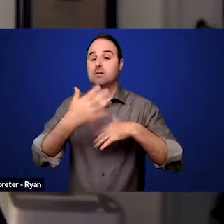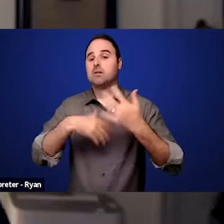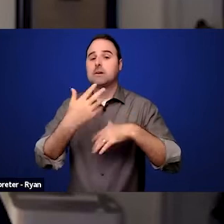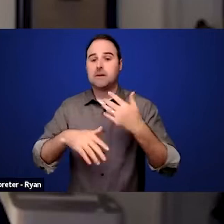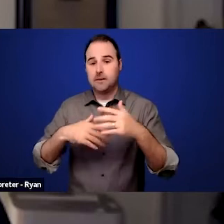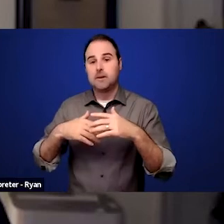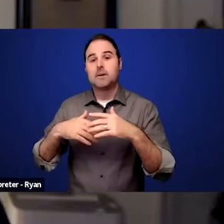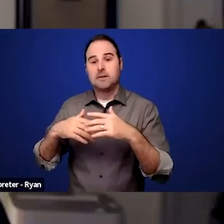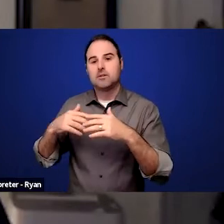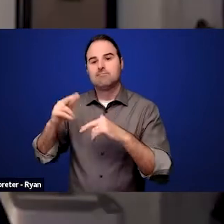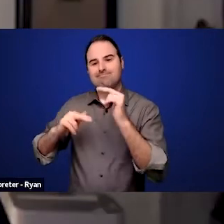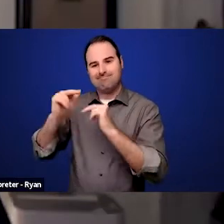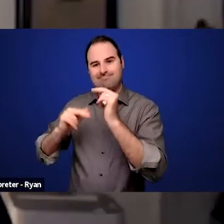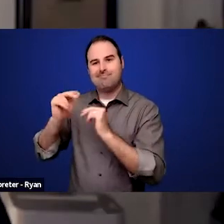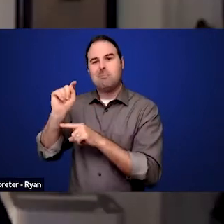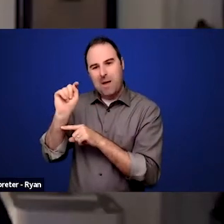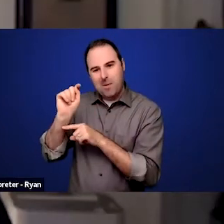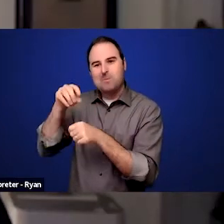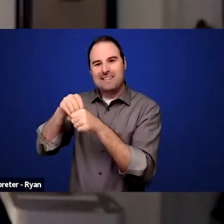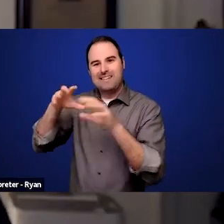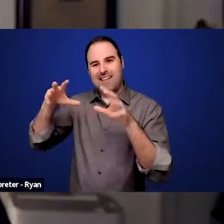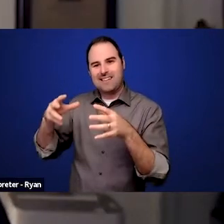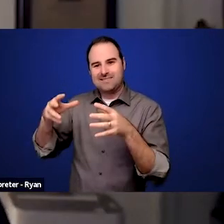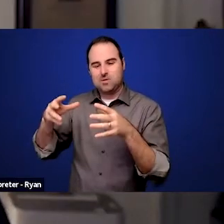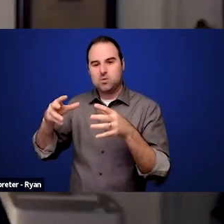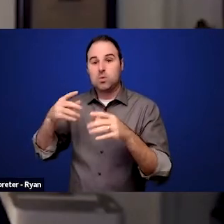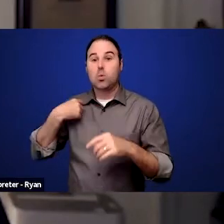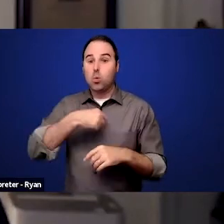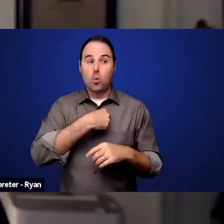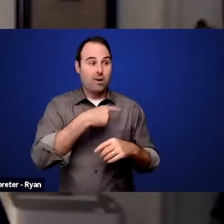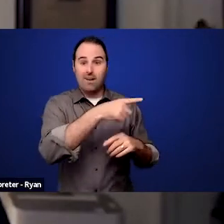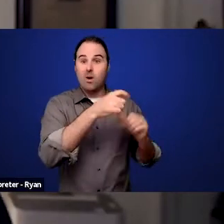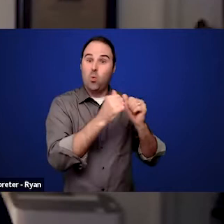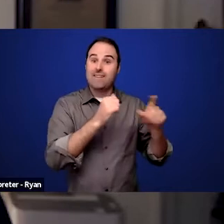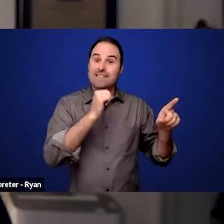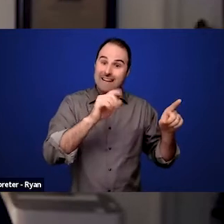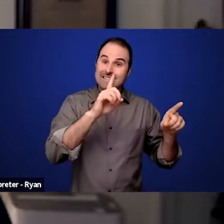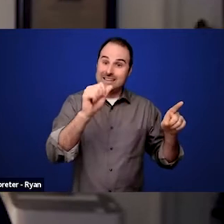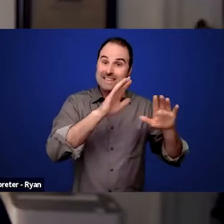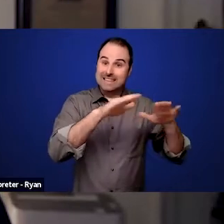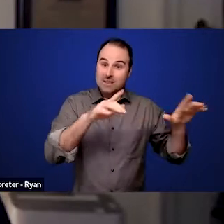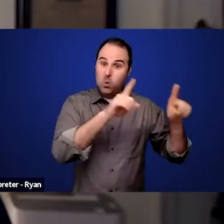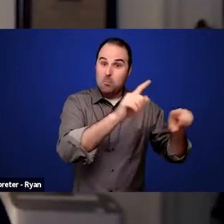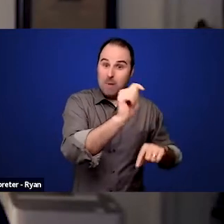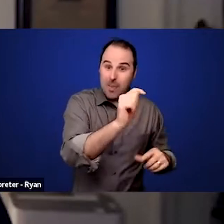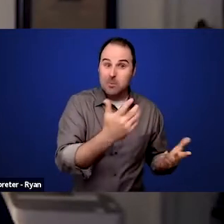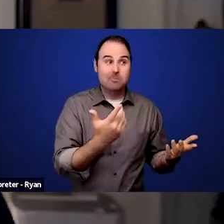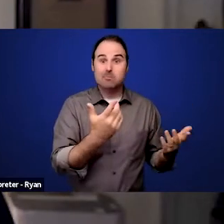So we didn't even go to the bathroom with the non-disabled kids. We didn't eat lunch together, although the cafeteria was down the hall,